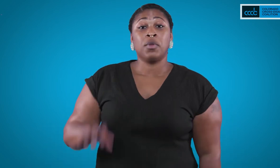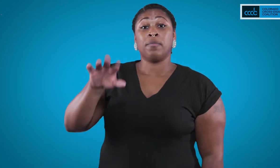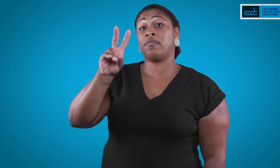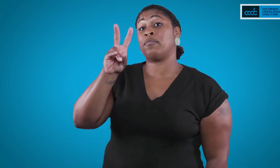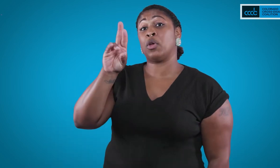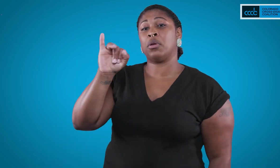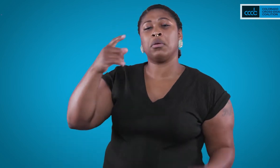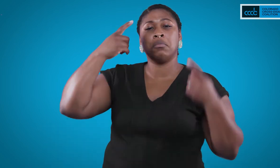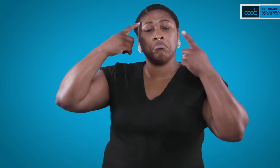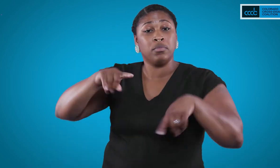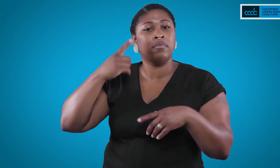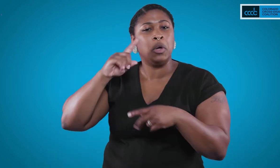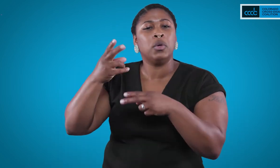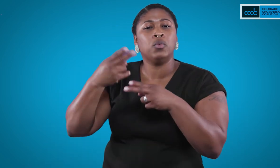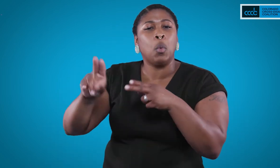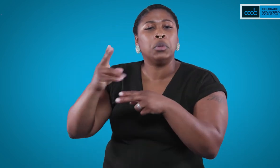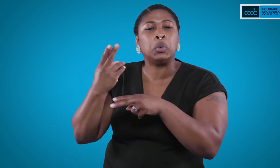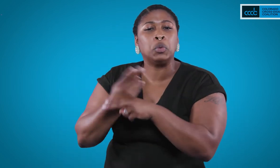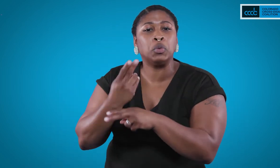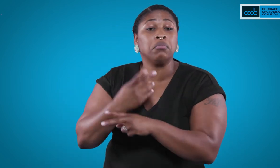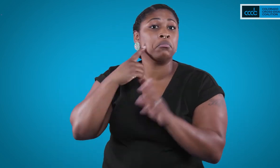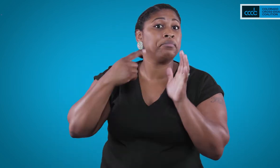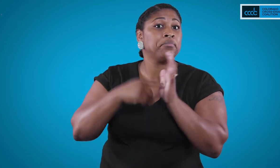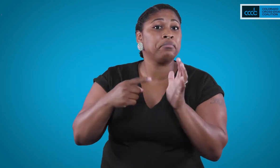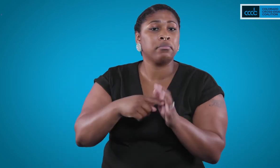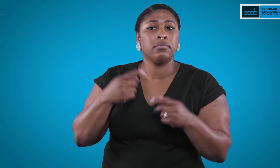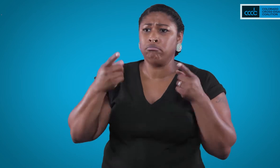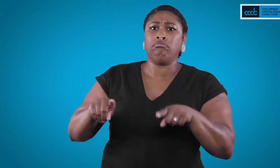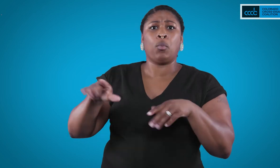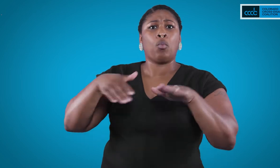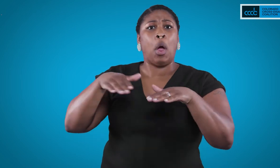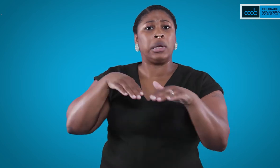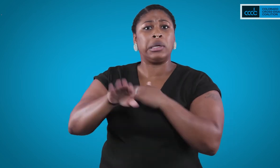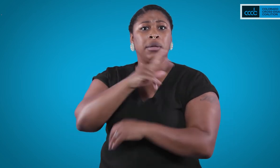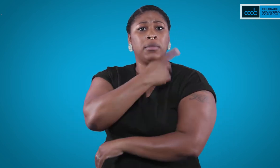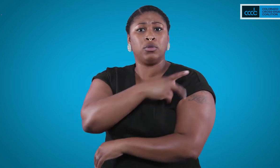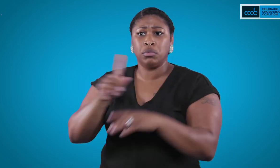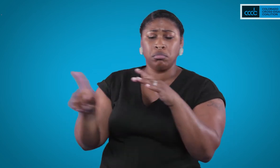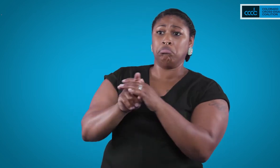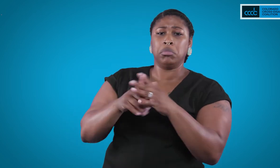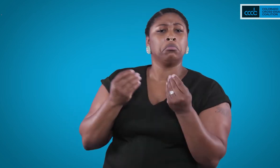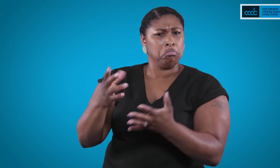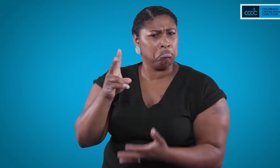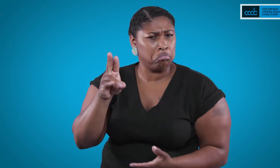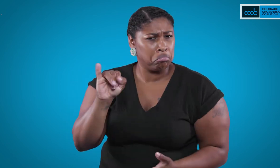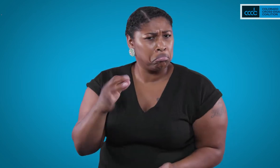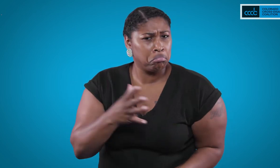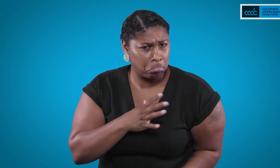Sometimes, a VRI can be used in case of walk-in patients